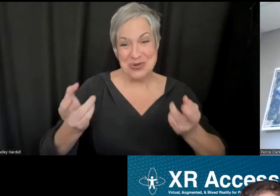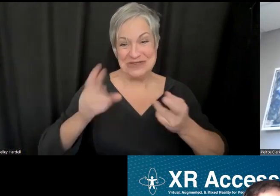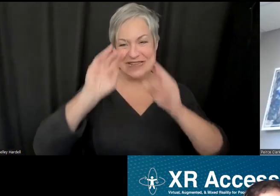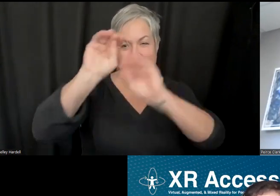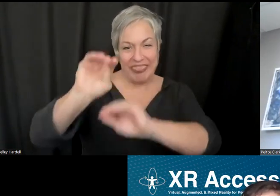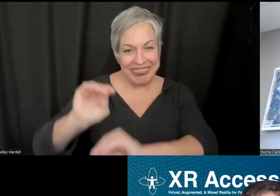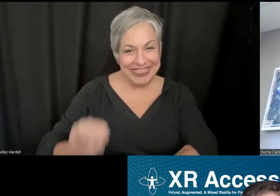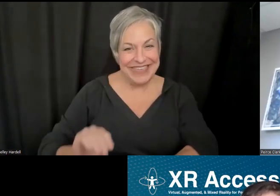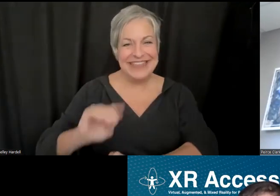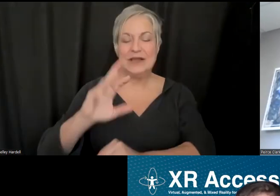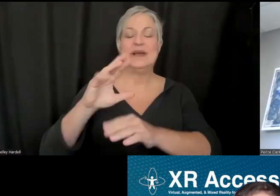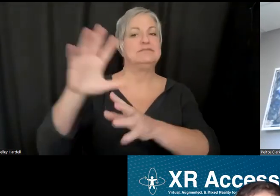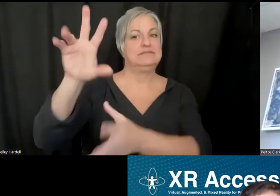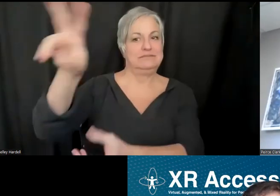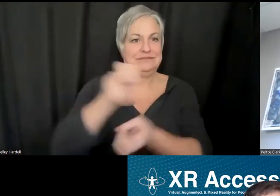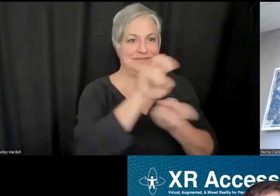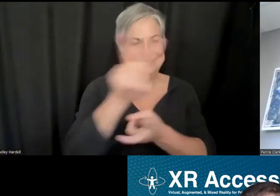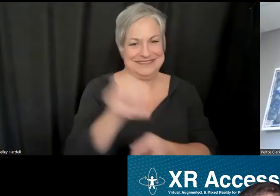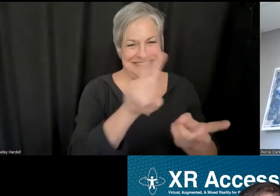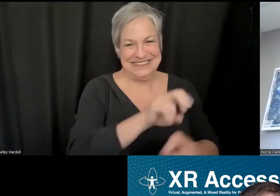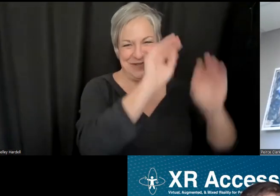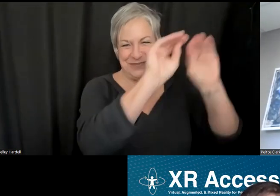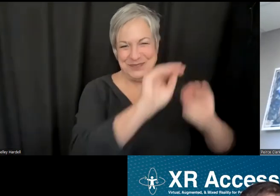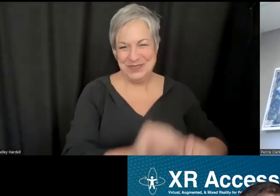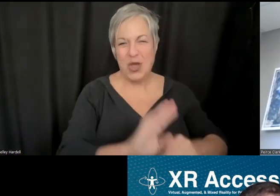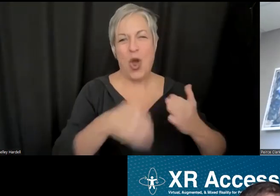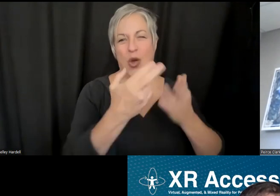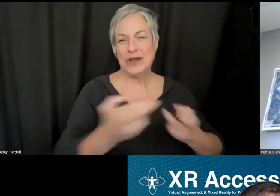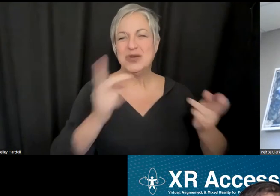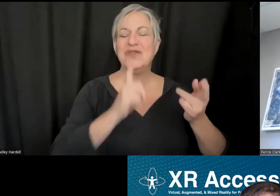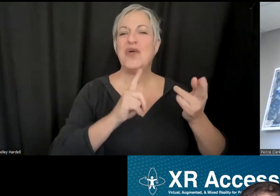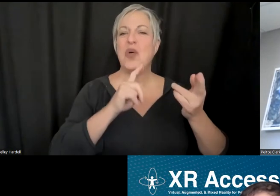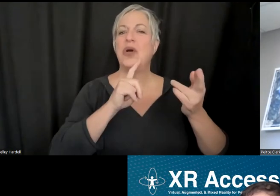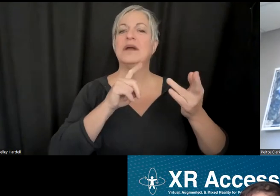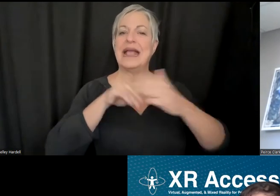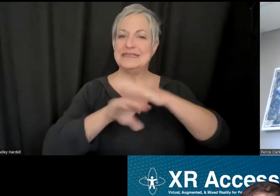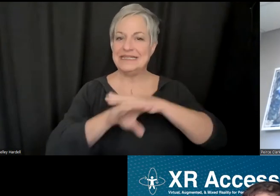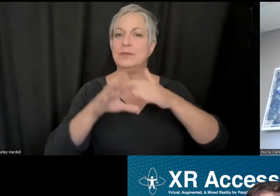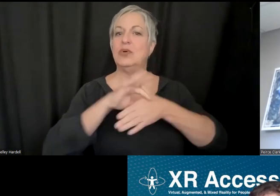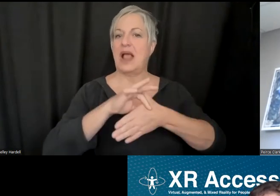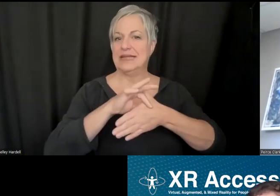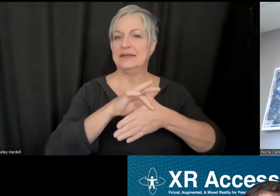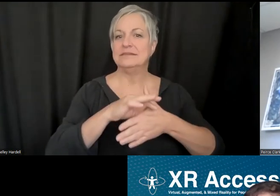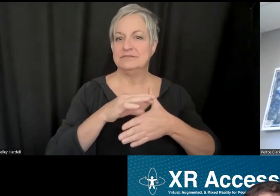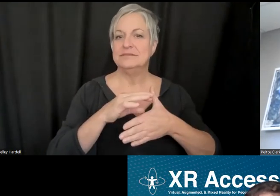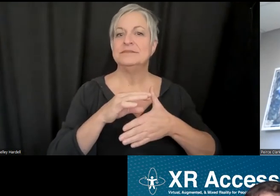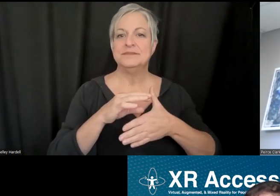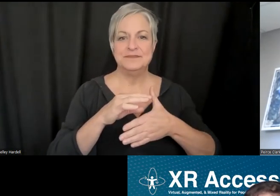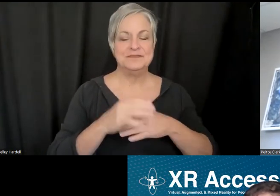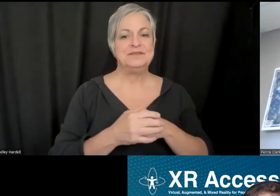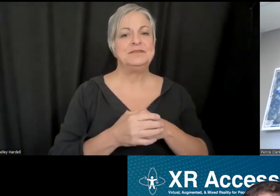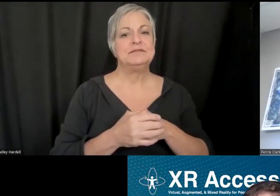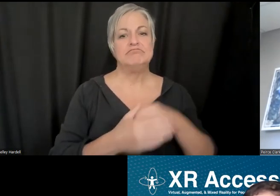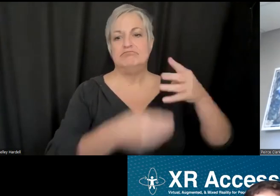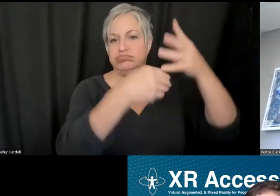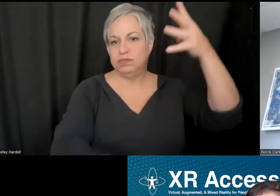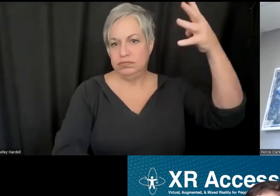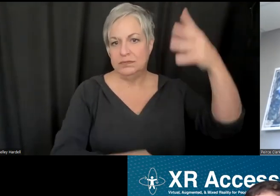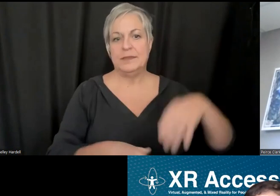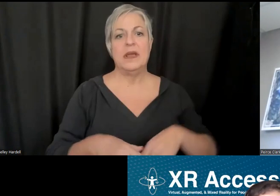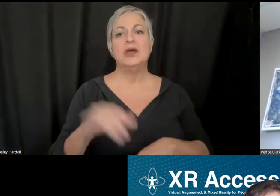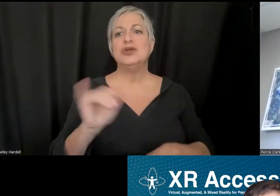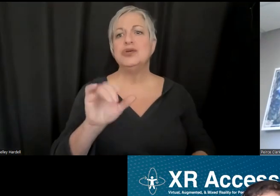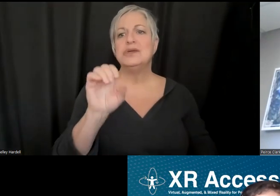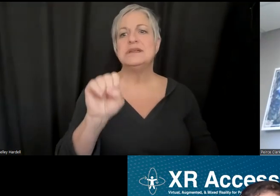facilitate accessible content. We have Savio's open source